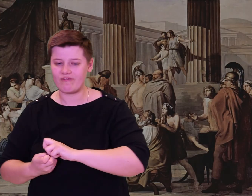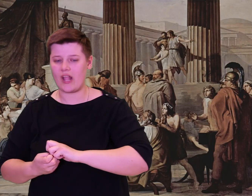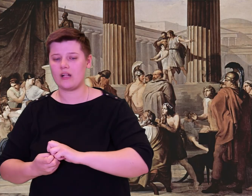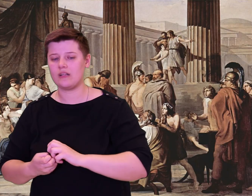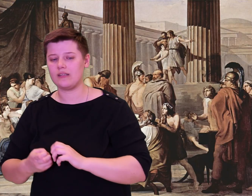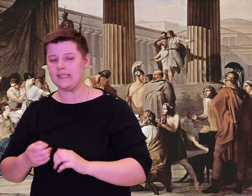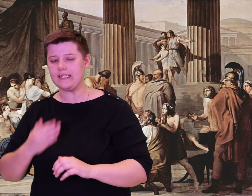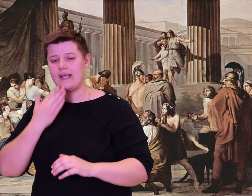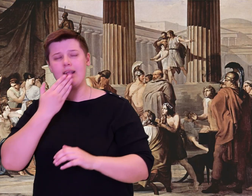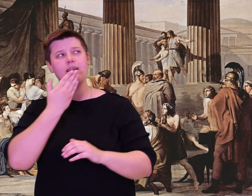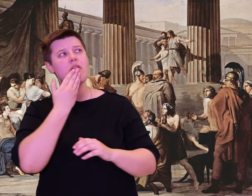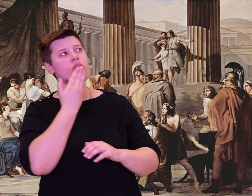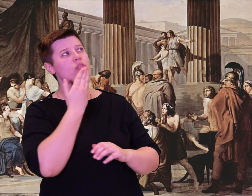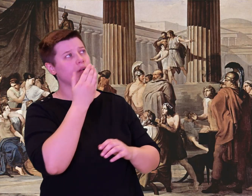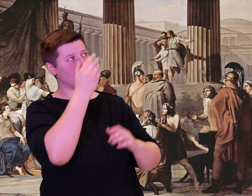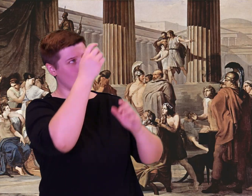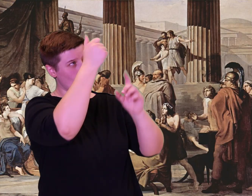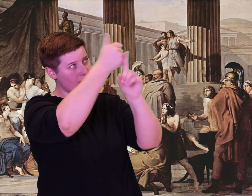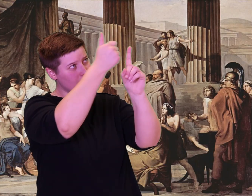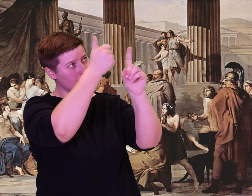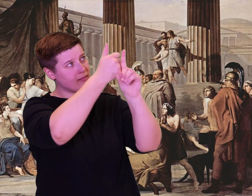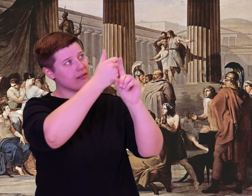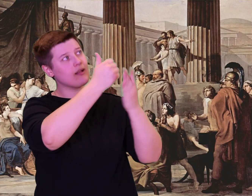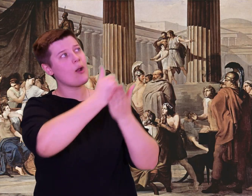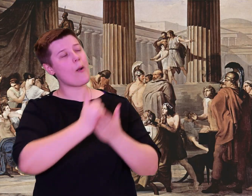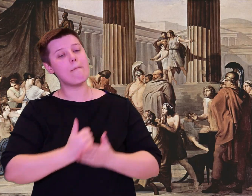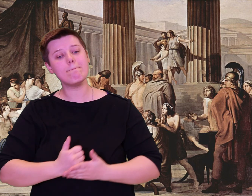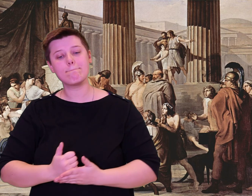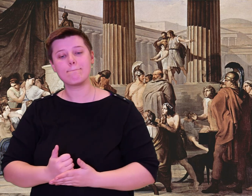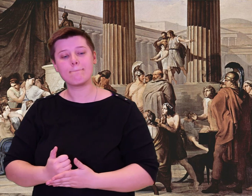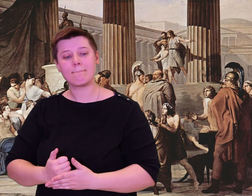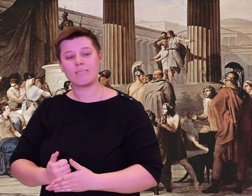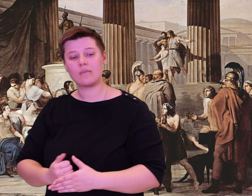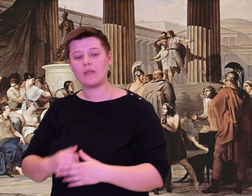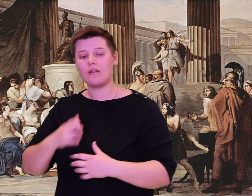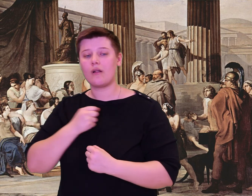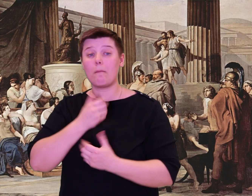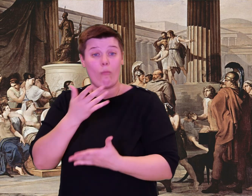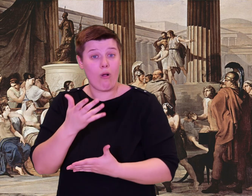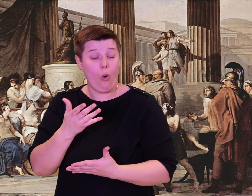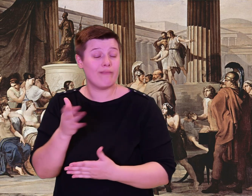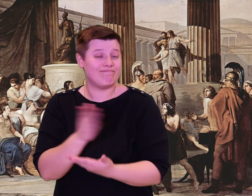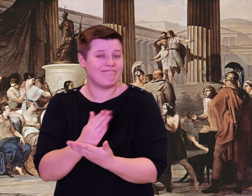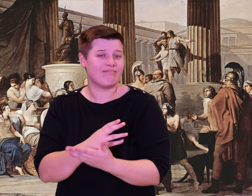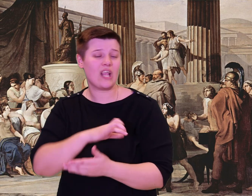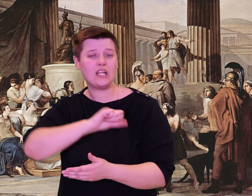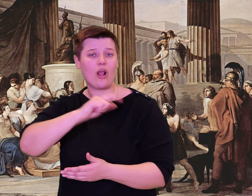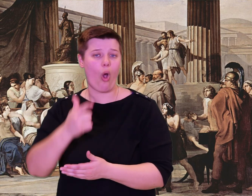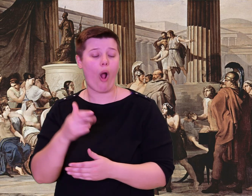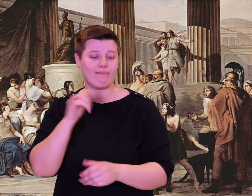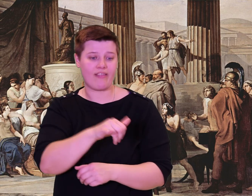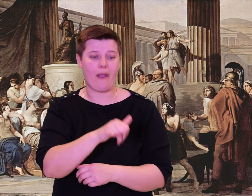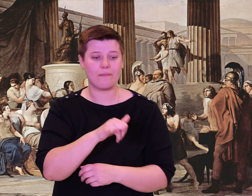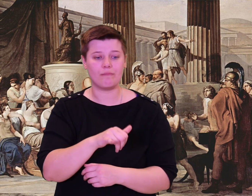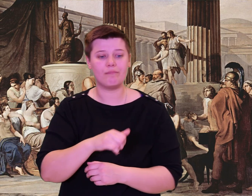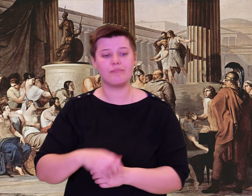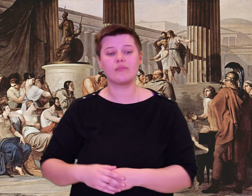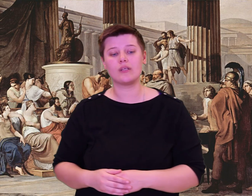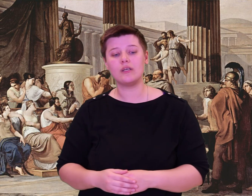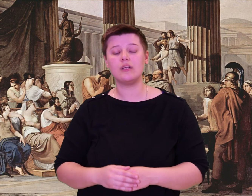Like Ares, Odysseus, with Menelaus, rushed to find Deiphobus’ house, and there he